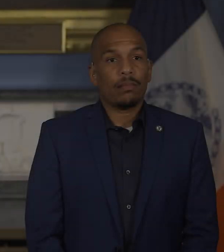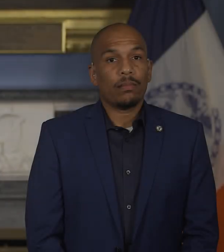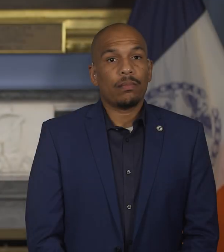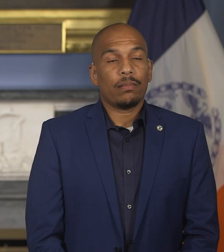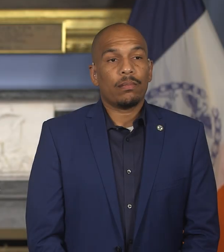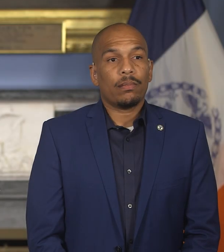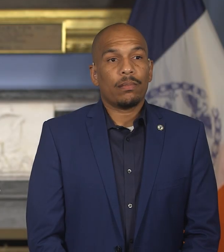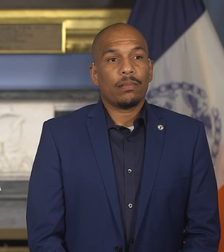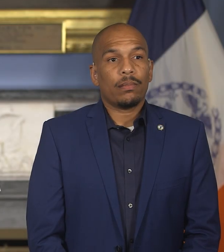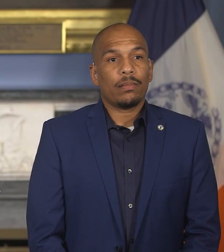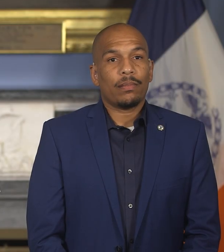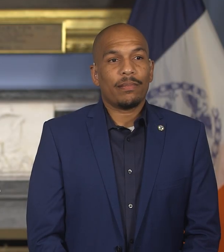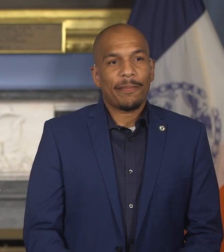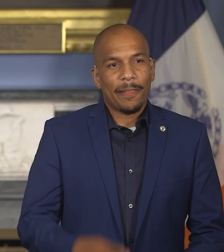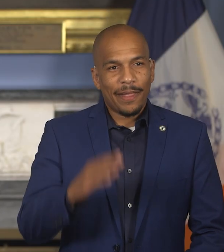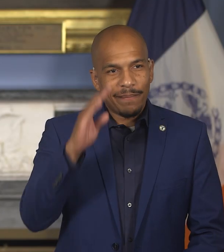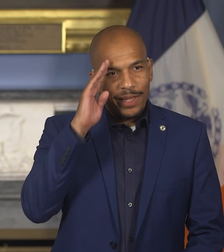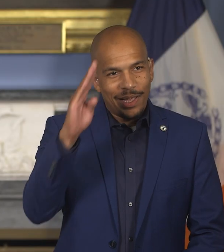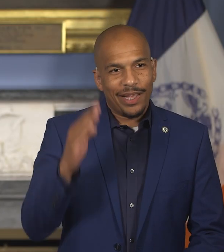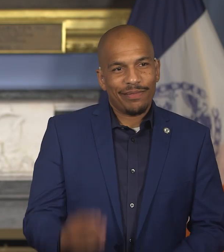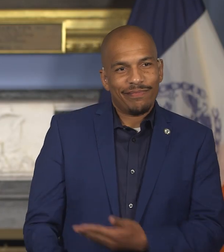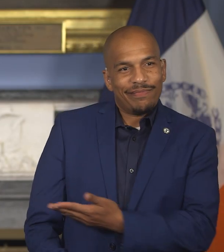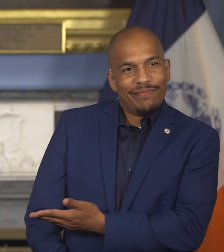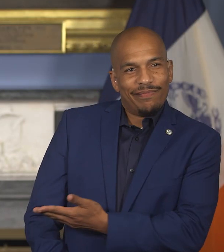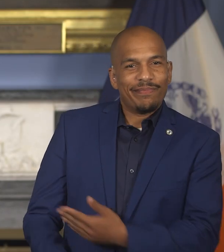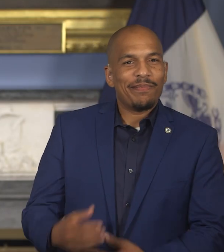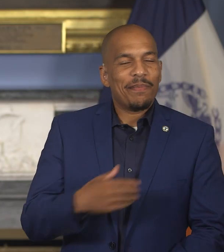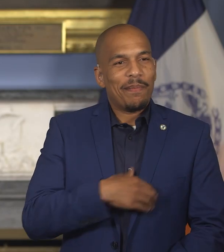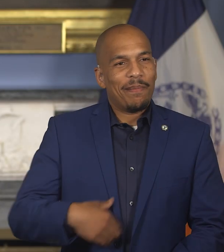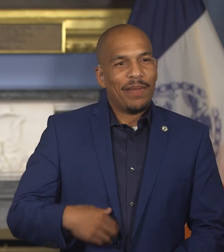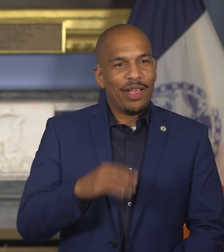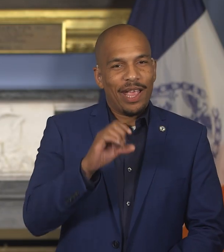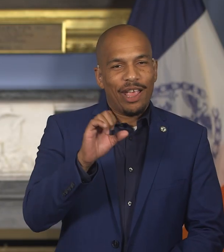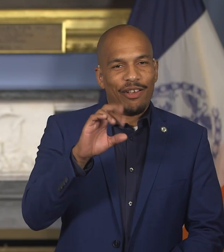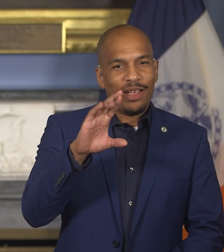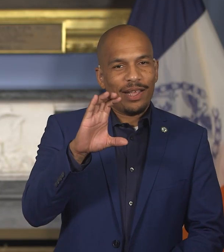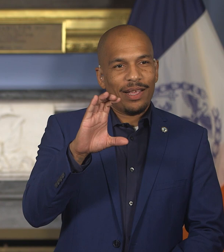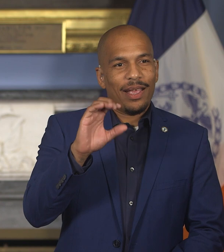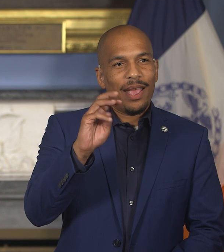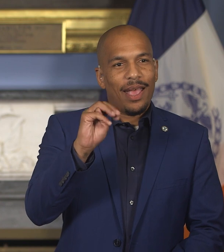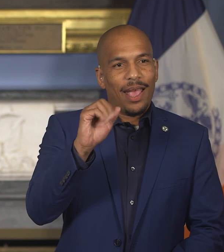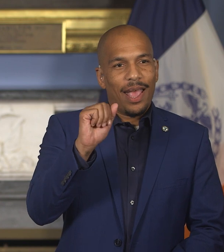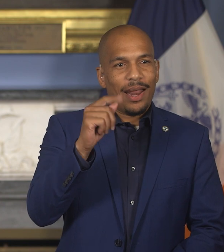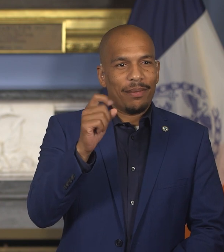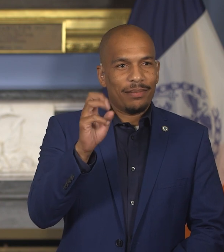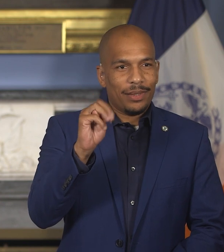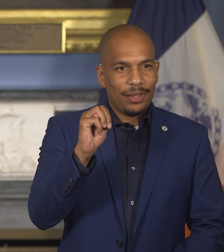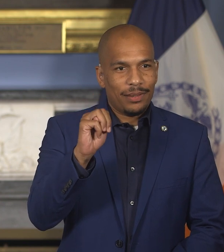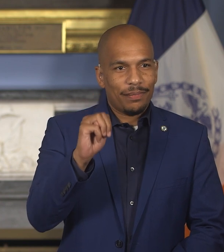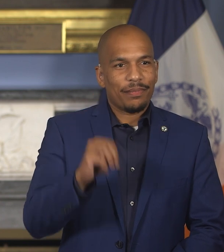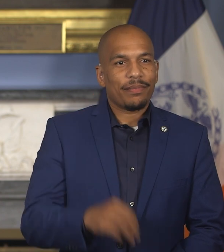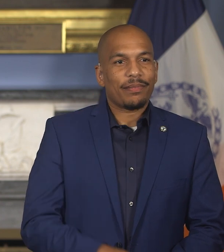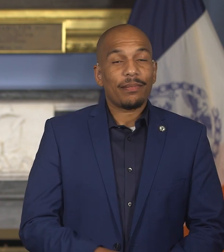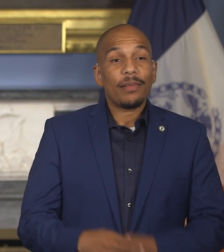Hi, it’s Mayor Eric Adams. September marks Deaf Awareness Month.